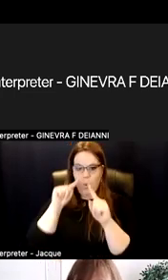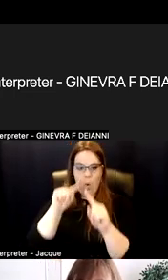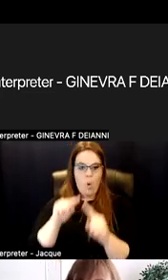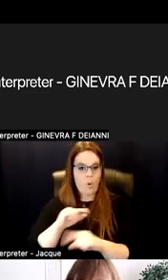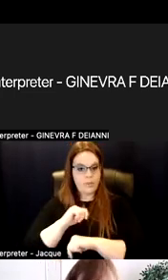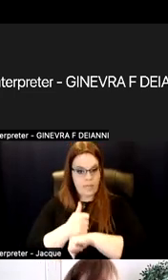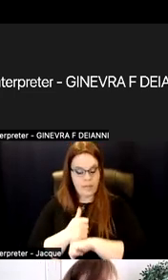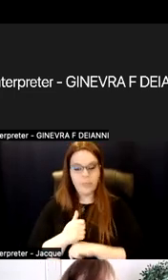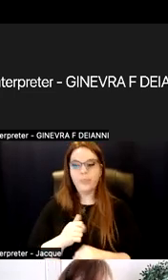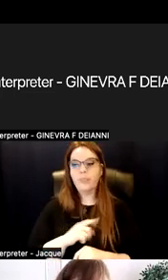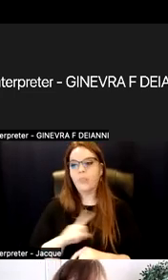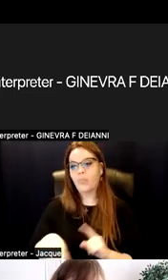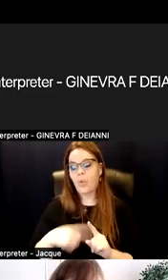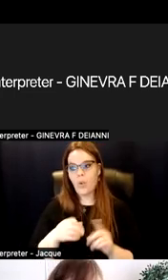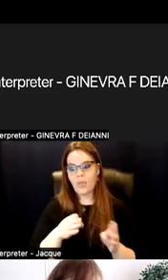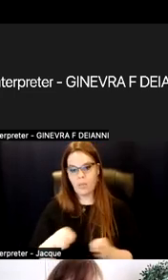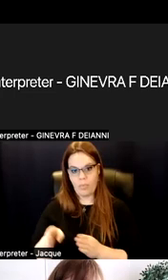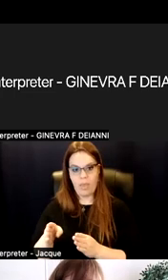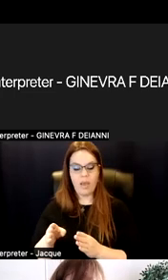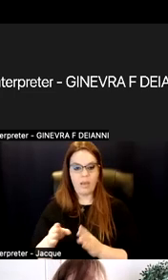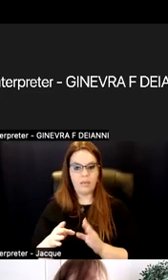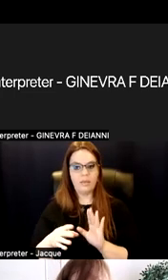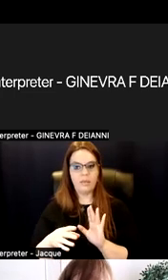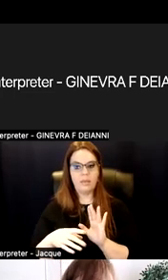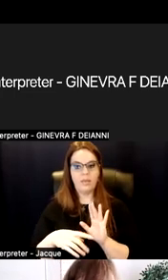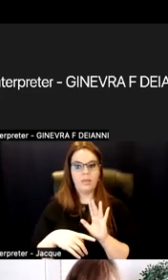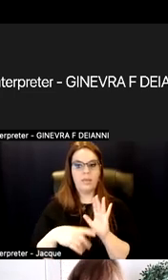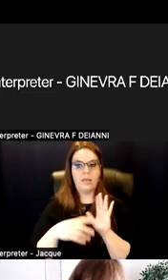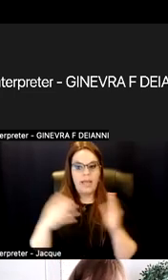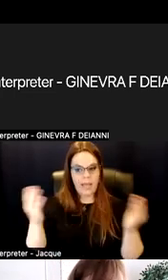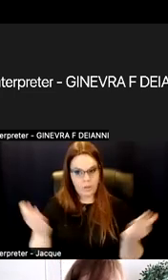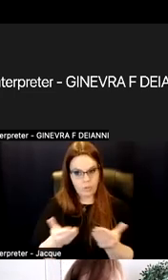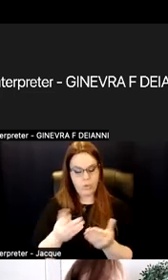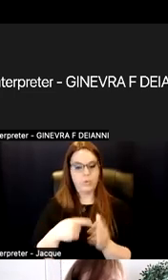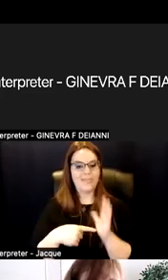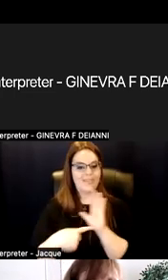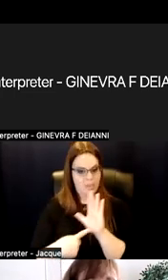So in the plan, introduce, and illustrate is very much like at the beginning of this presentation,